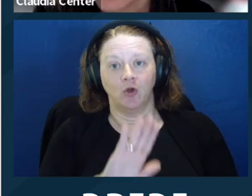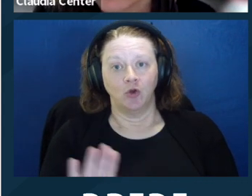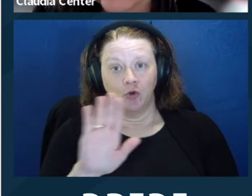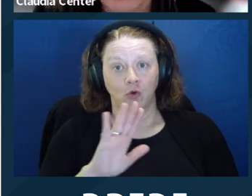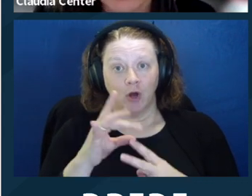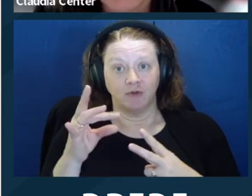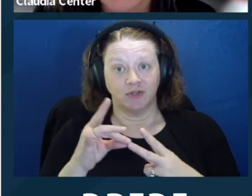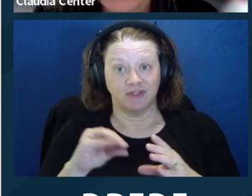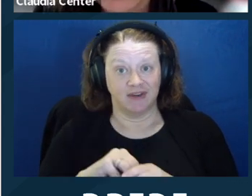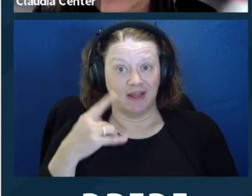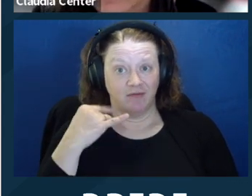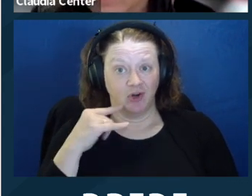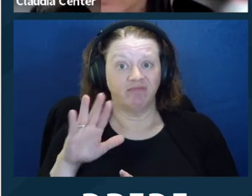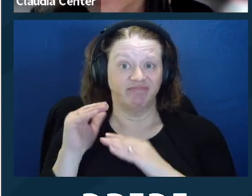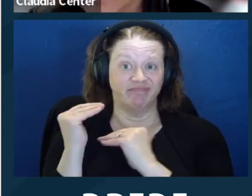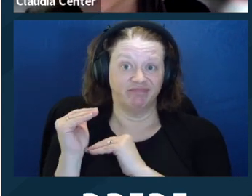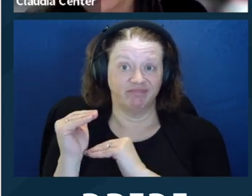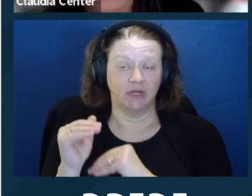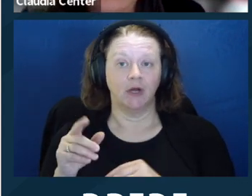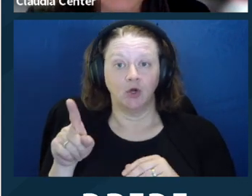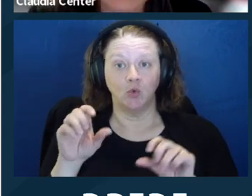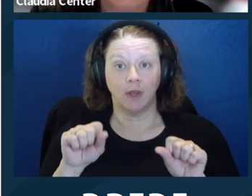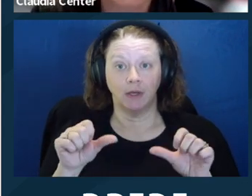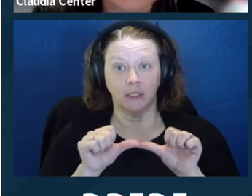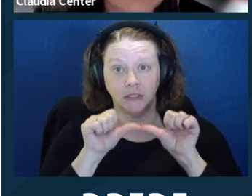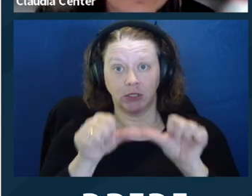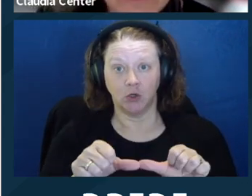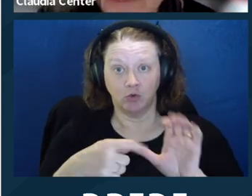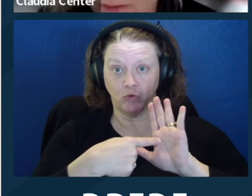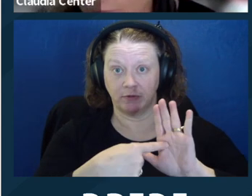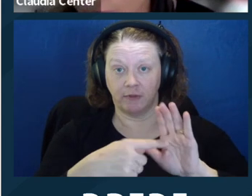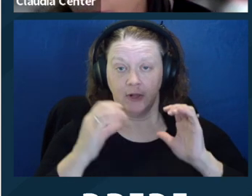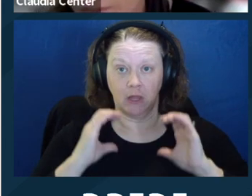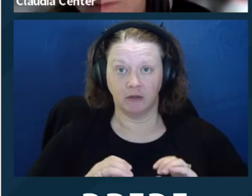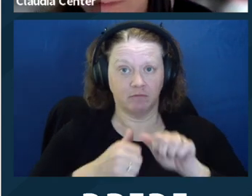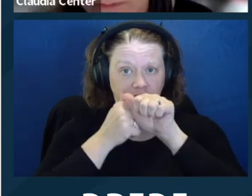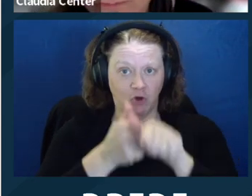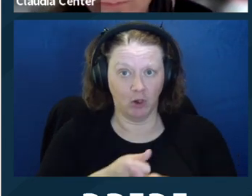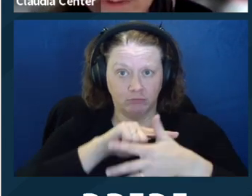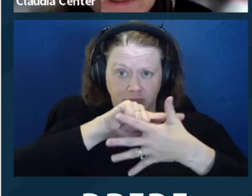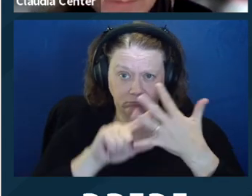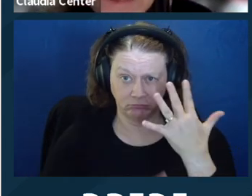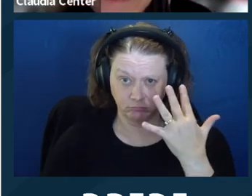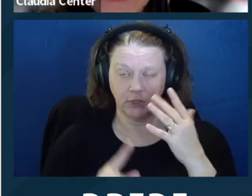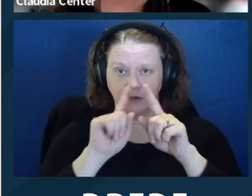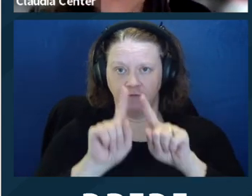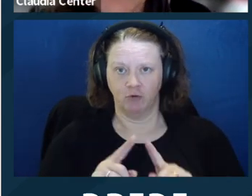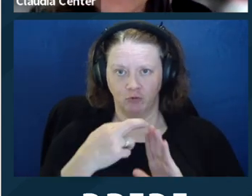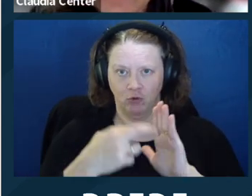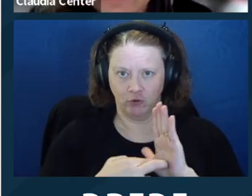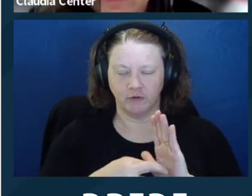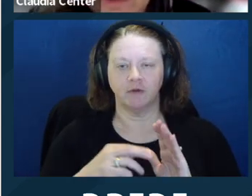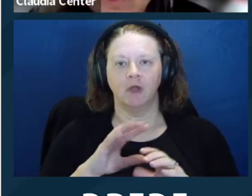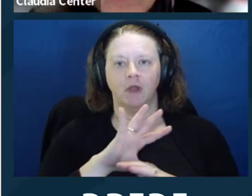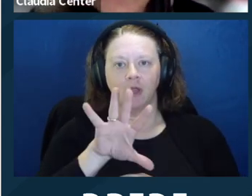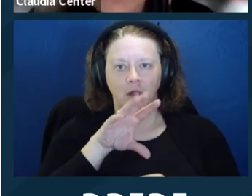all the rules. That includes providing reasonable modifications to support capacity. Or you